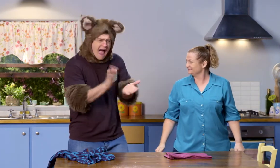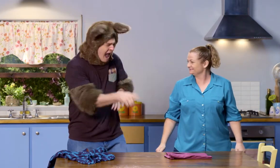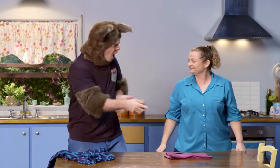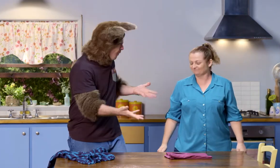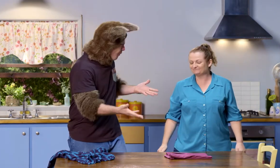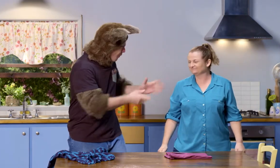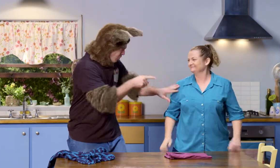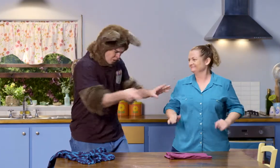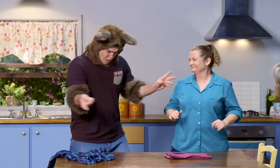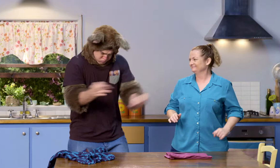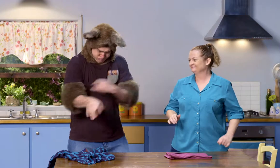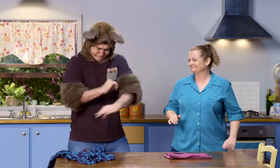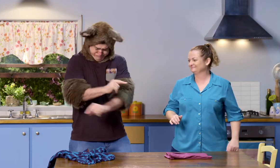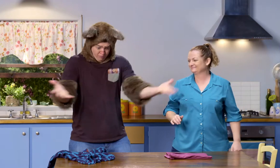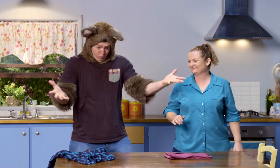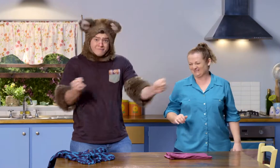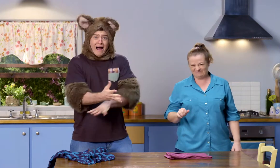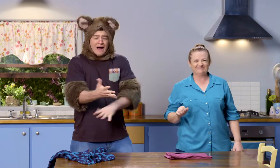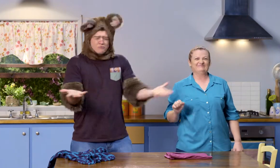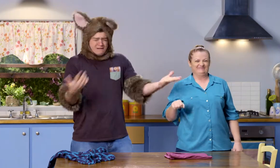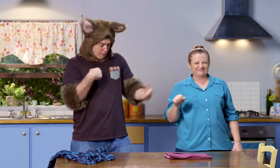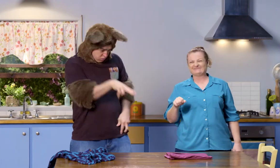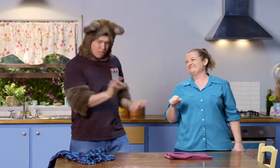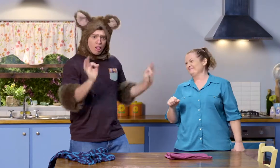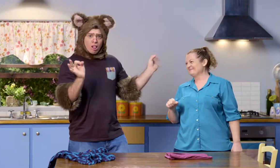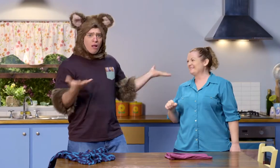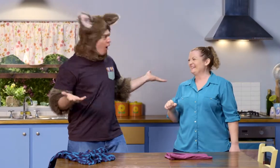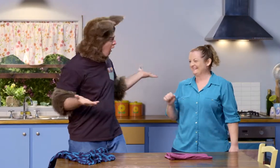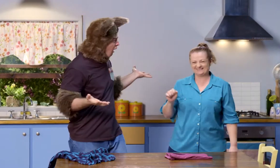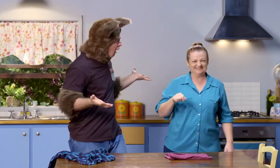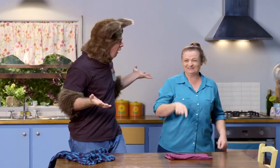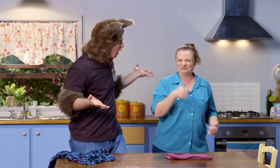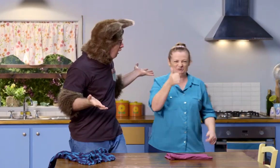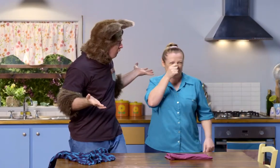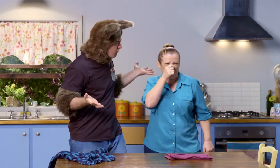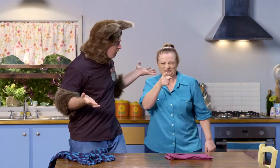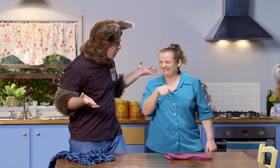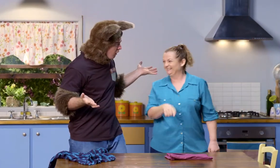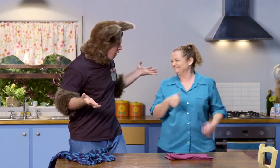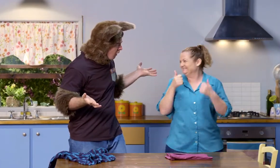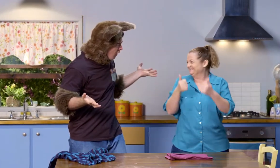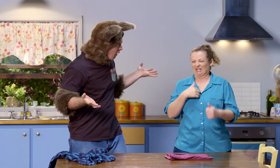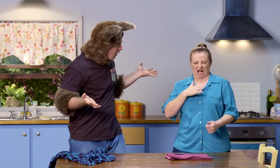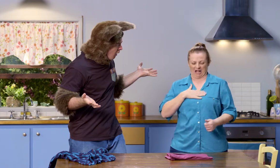How did you do it? It was so quick and I just... I don't understand. Yes, it is a bit of a trick.